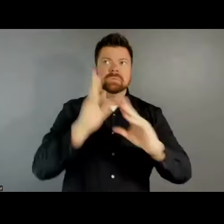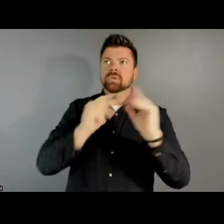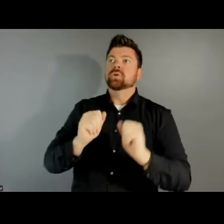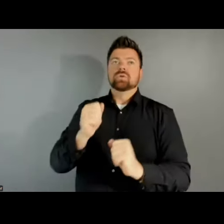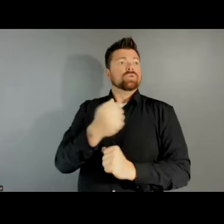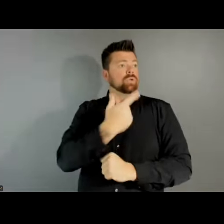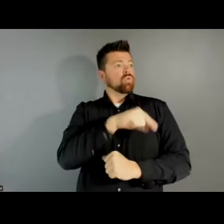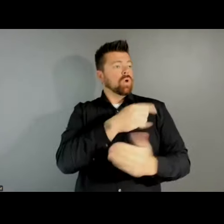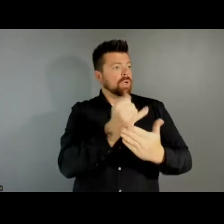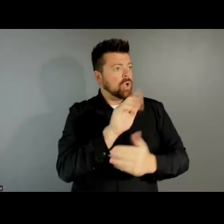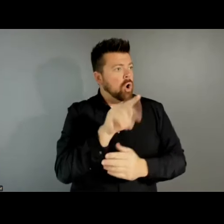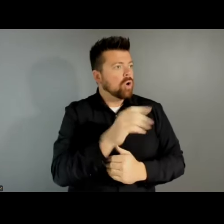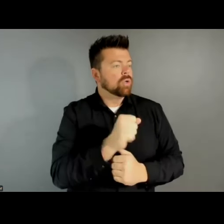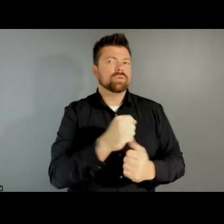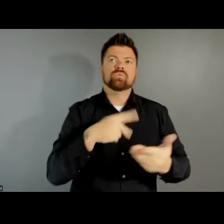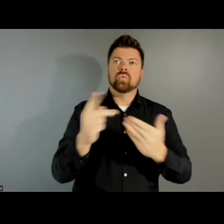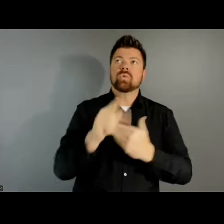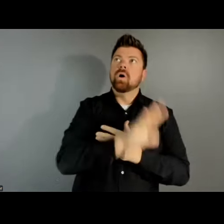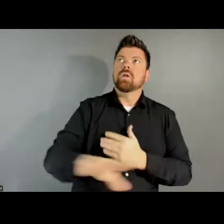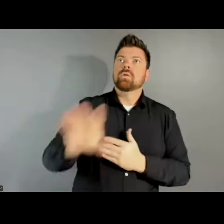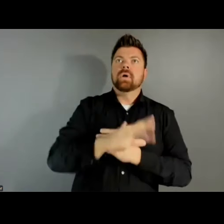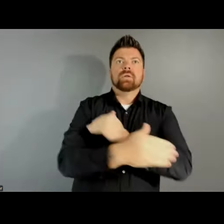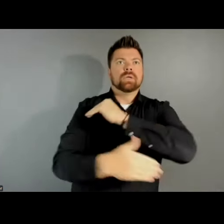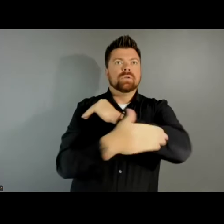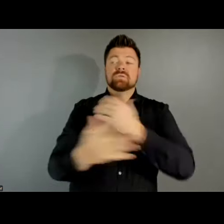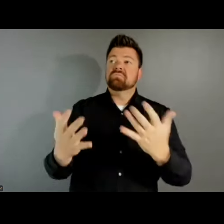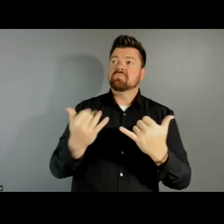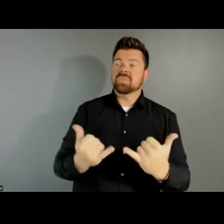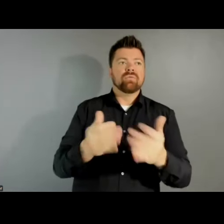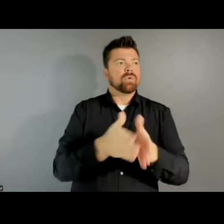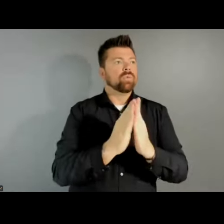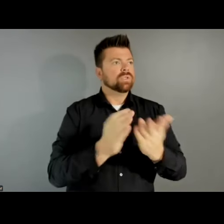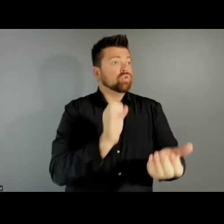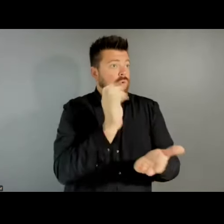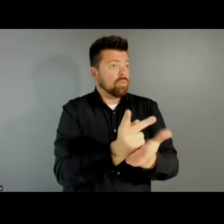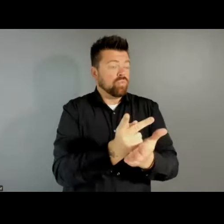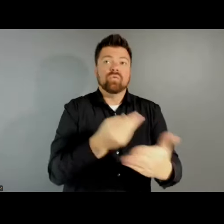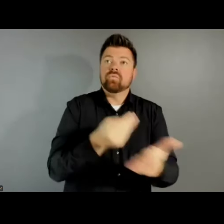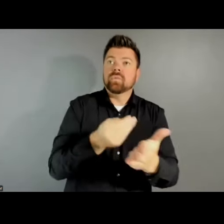the country. At this meeting, the council's requested to approve funding for 49 projects